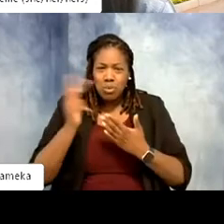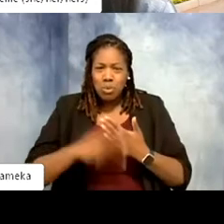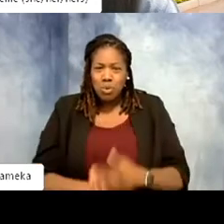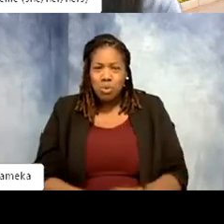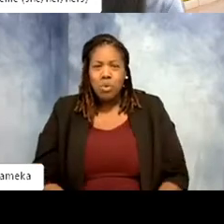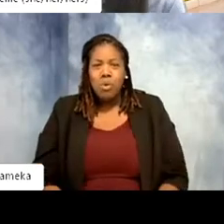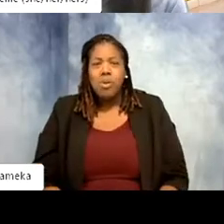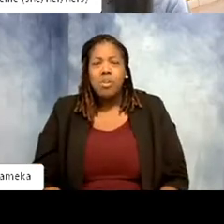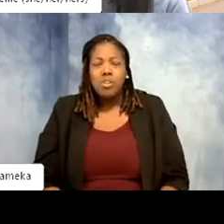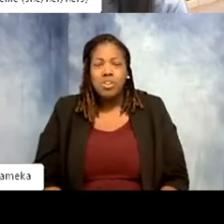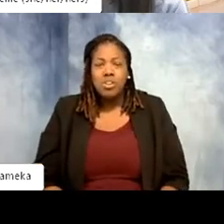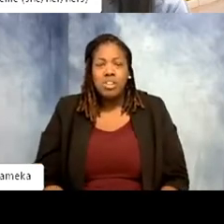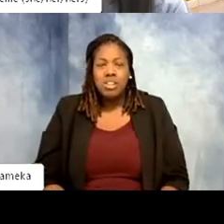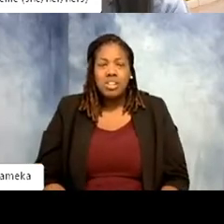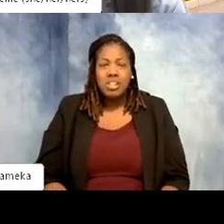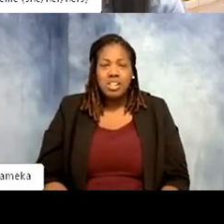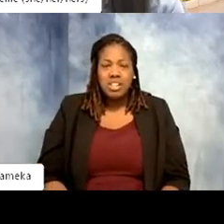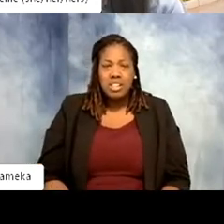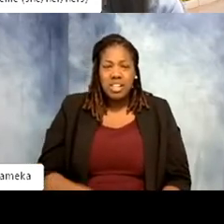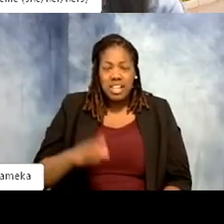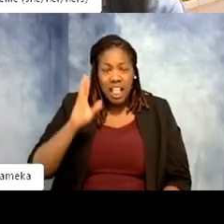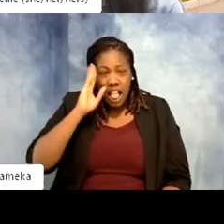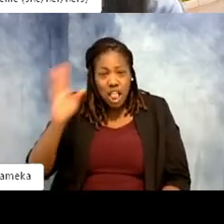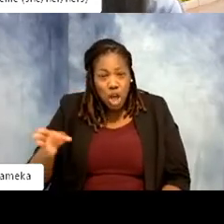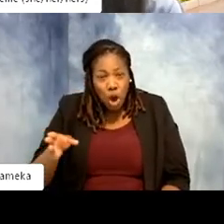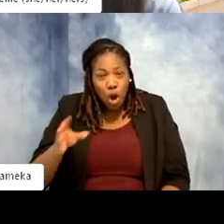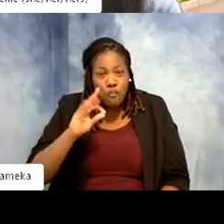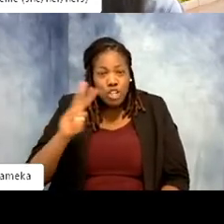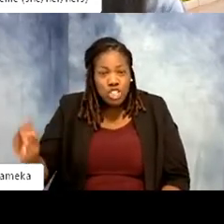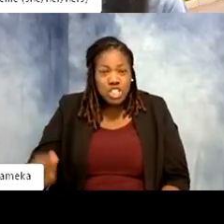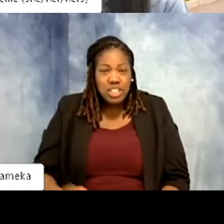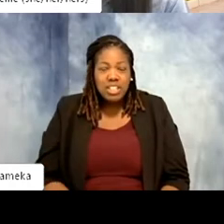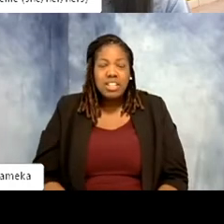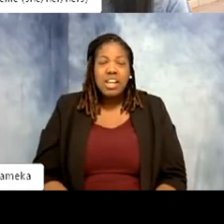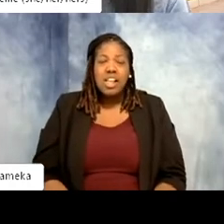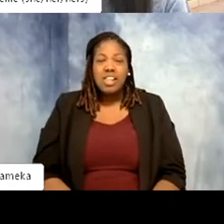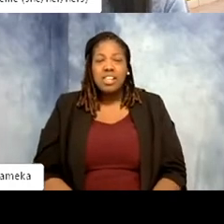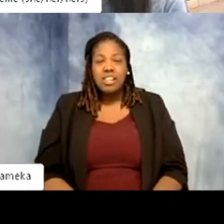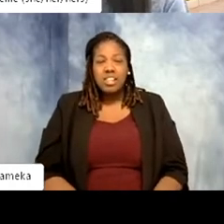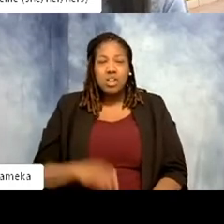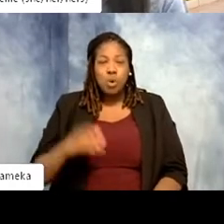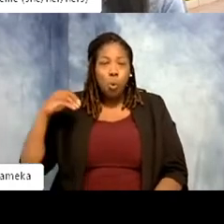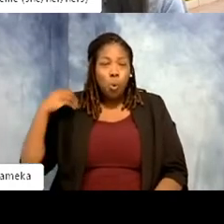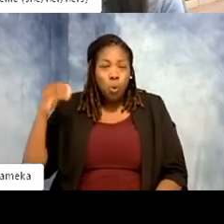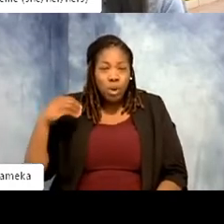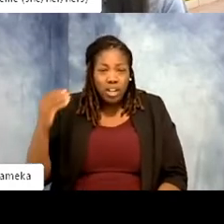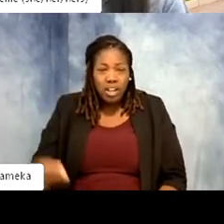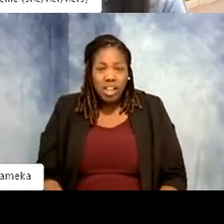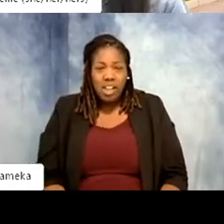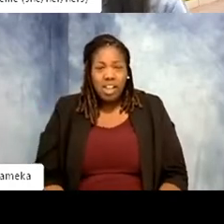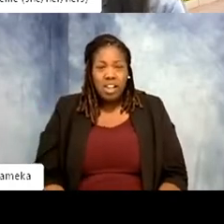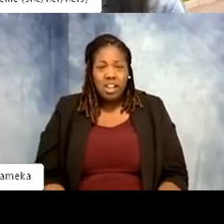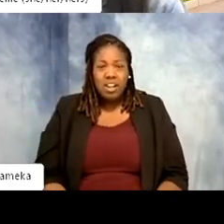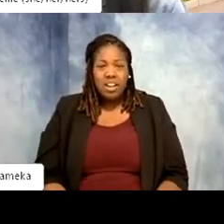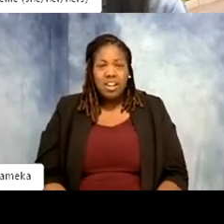Welcome Mrs. Lemberg's class from Fairfax, Virginia. McMinnville, Oregon, Jefferson City, Missouri.